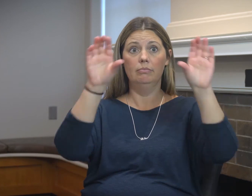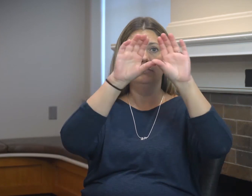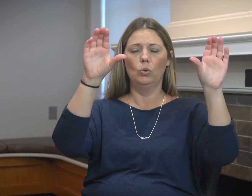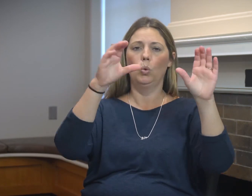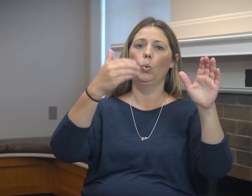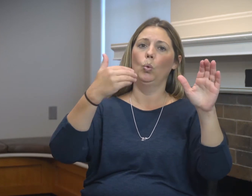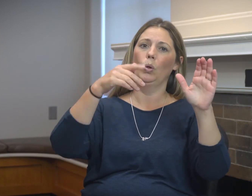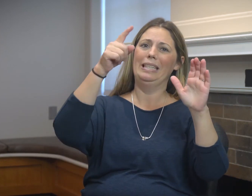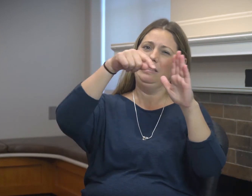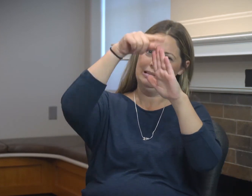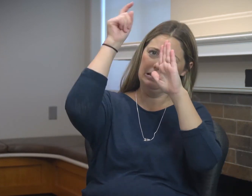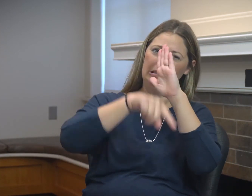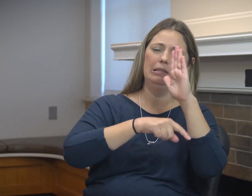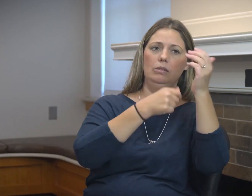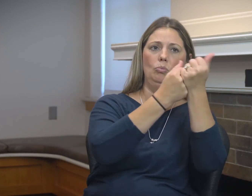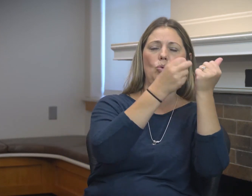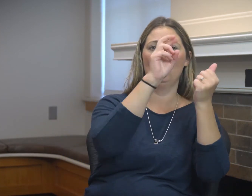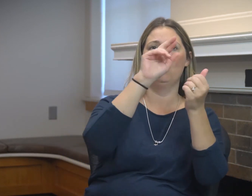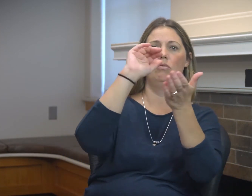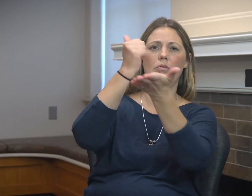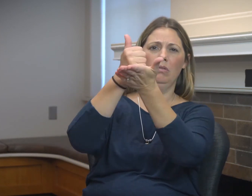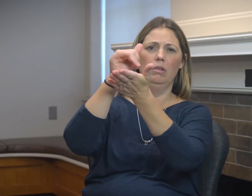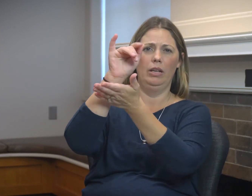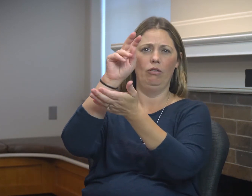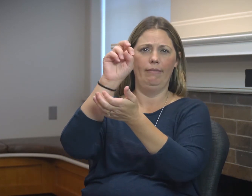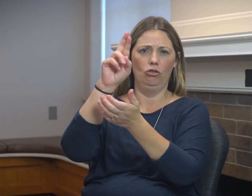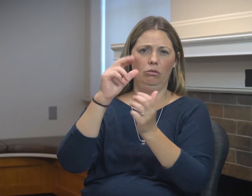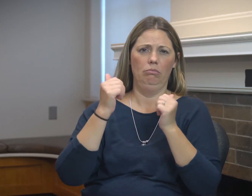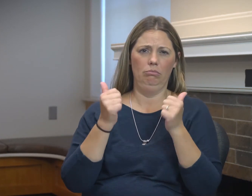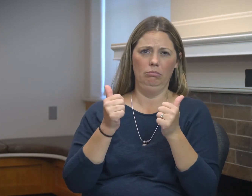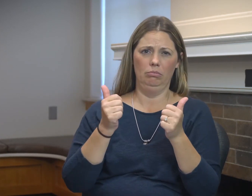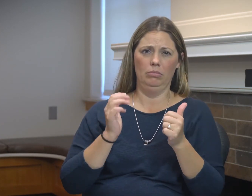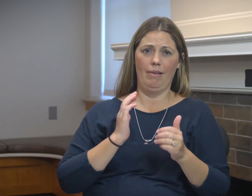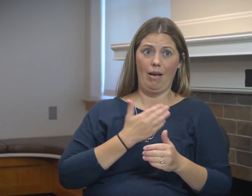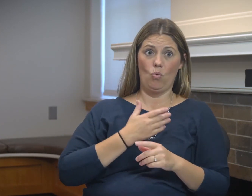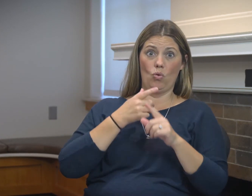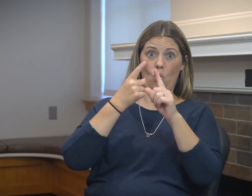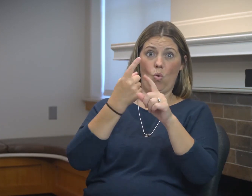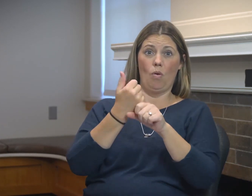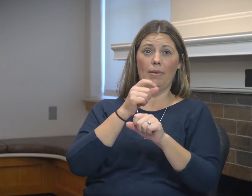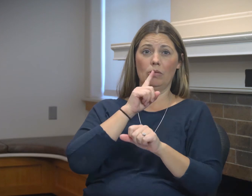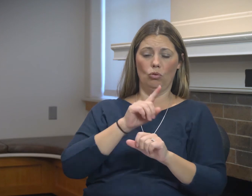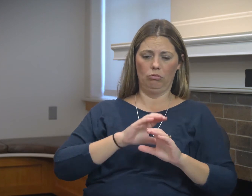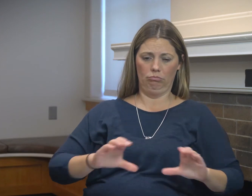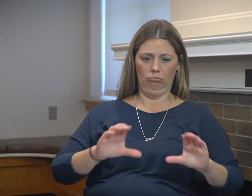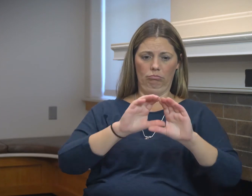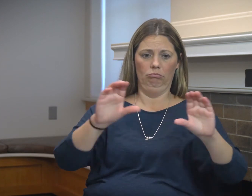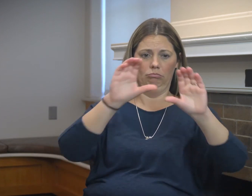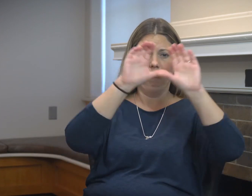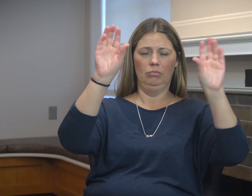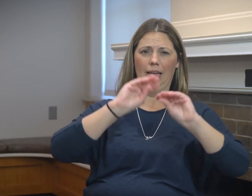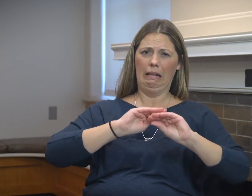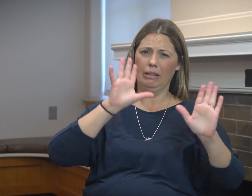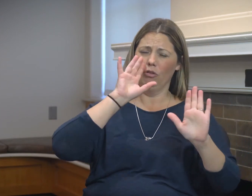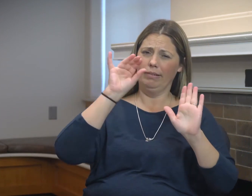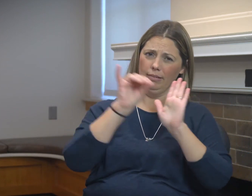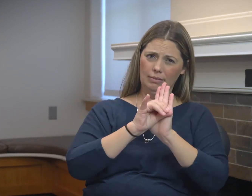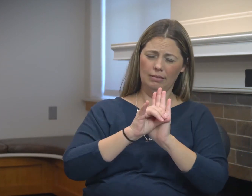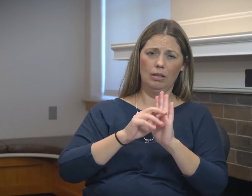or intervention for students that need it. And that top tier is for students who need intense services or supports.